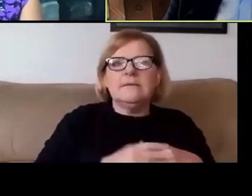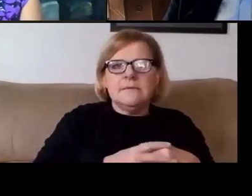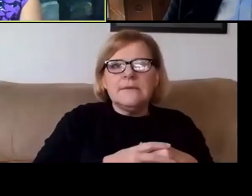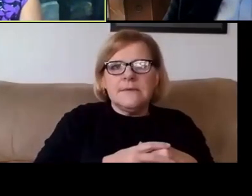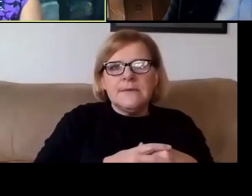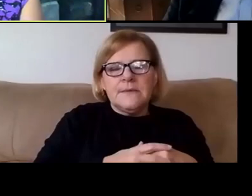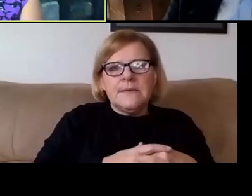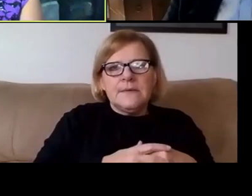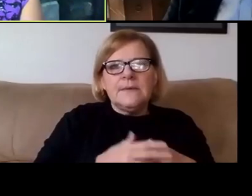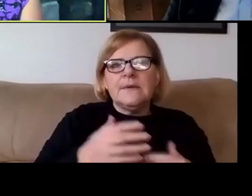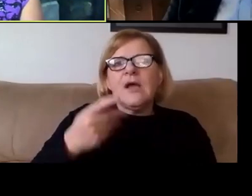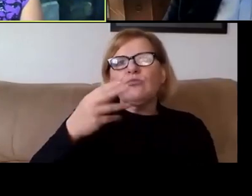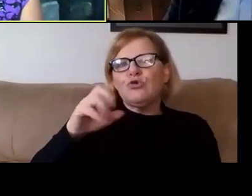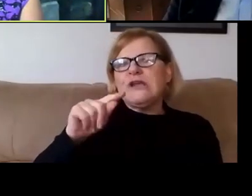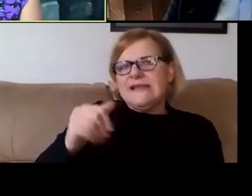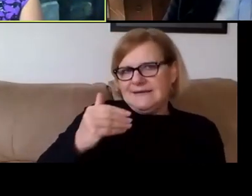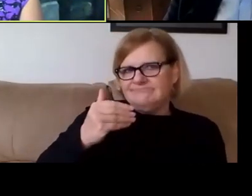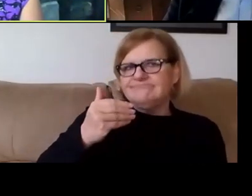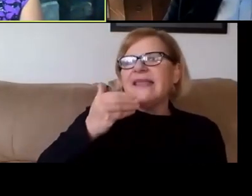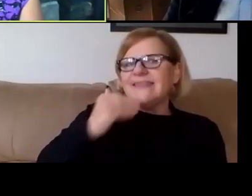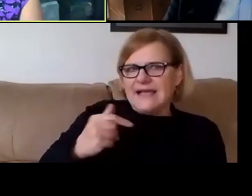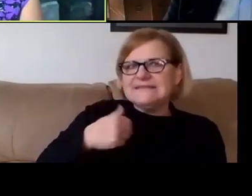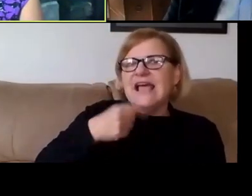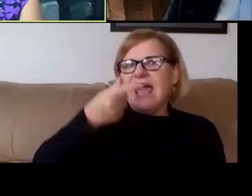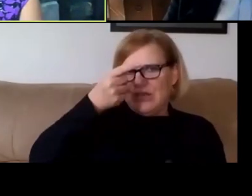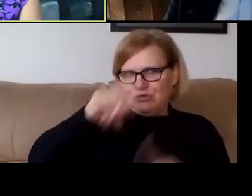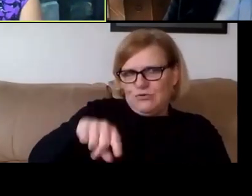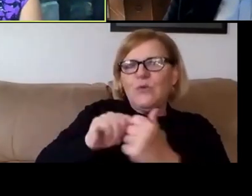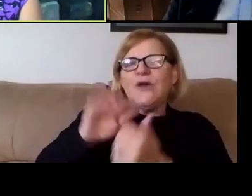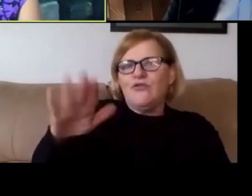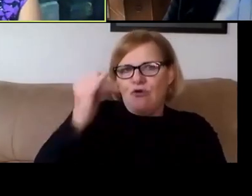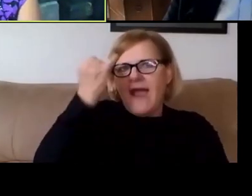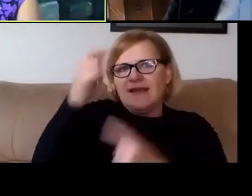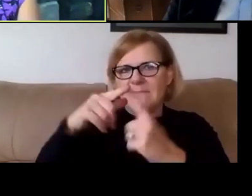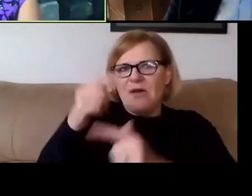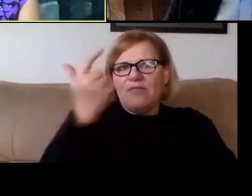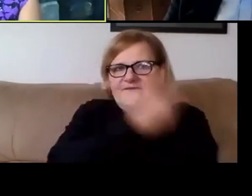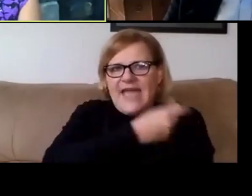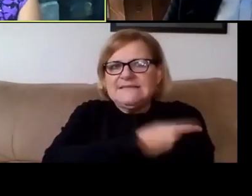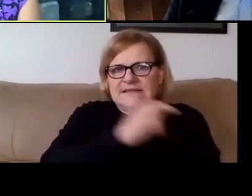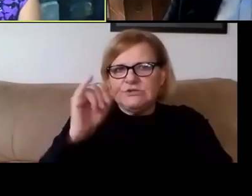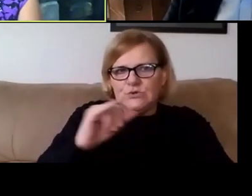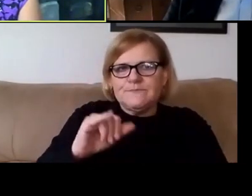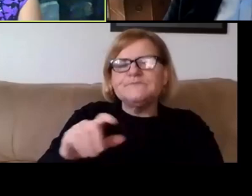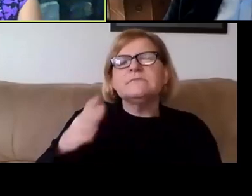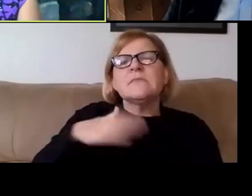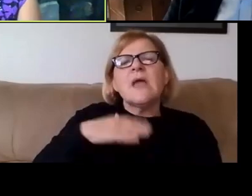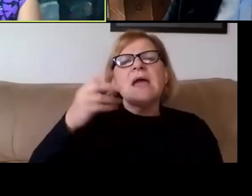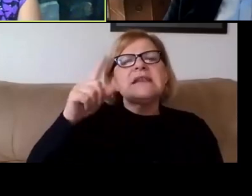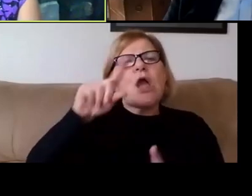Thanks, I agree with your take on the vaccine as well. This is a question for Provost Collins.